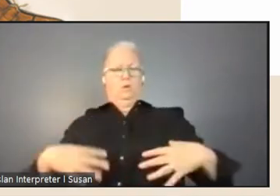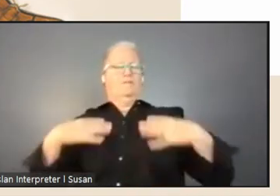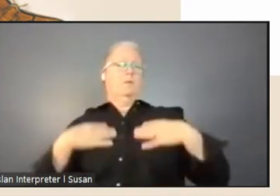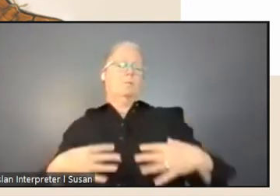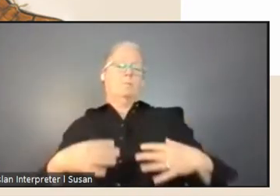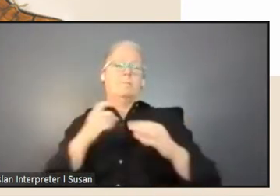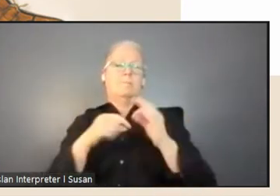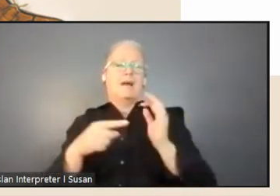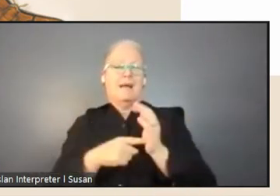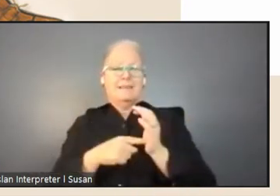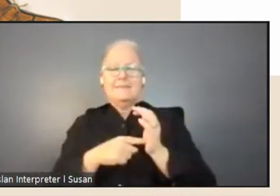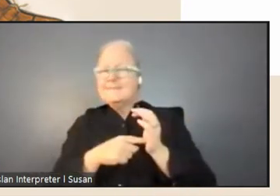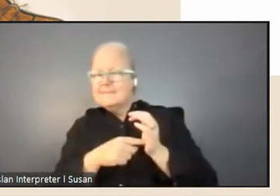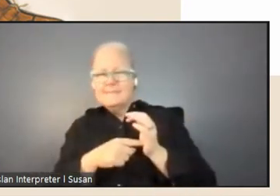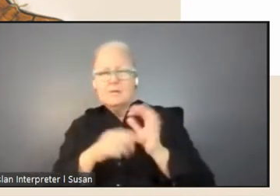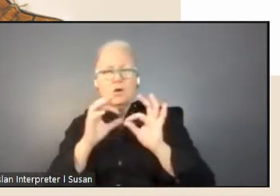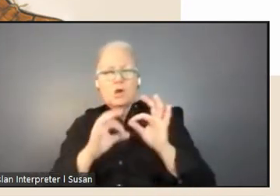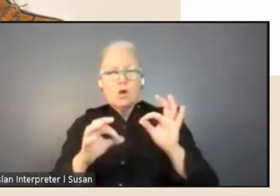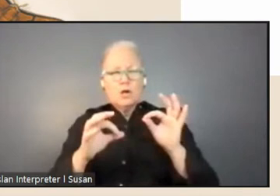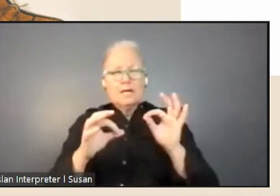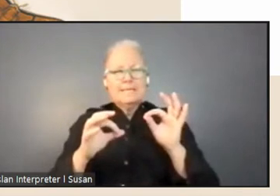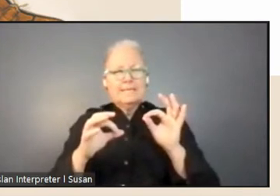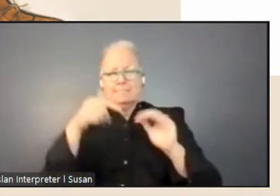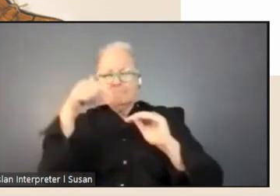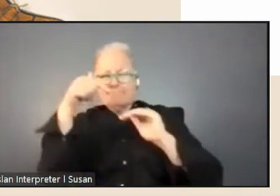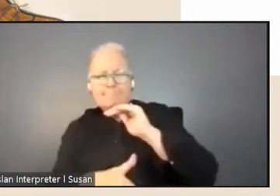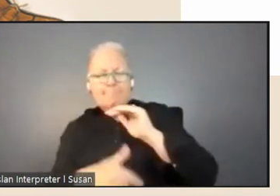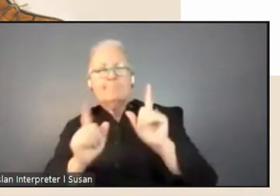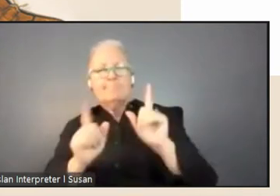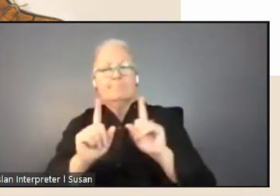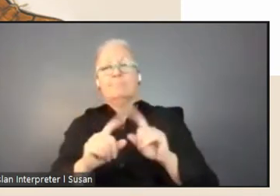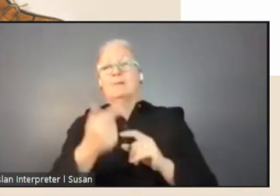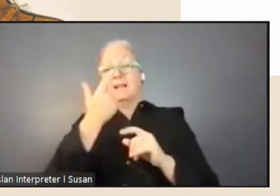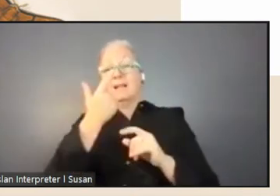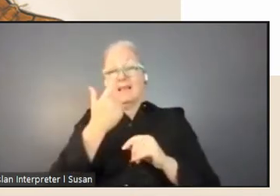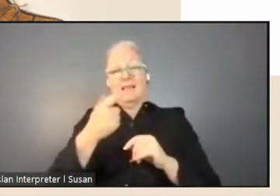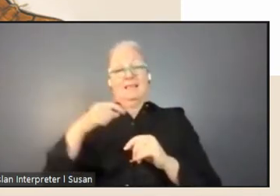that was where my fellowship began and luckily for me this portrait actually hangs a few metres away